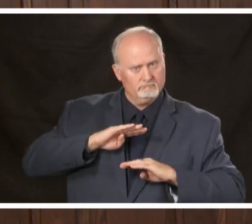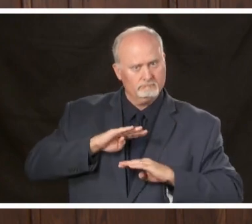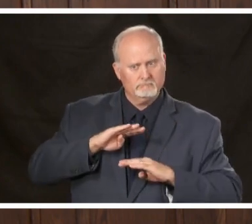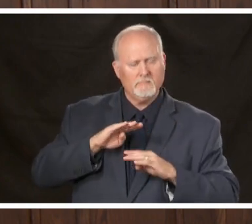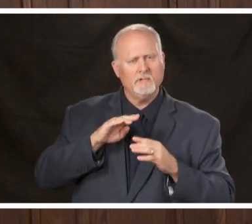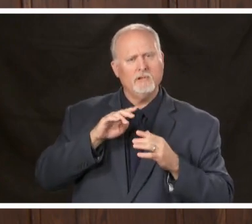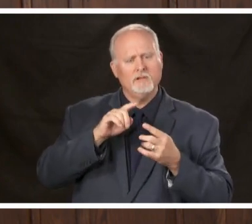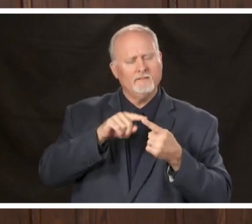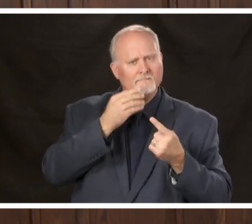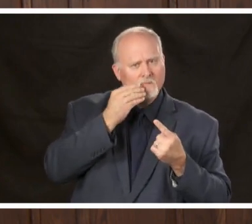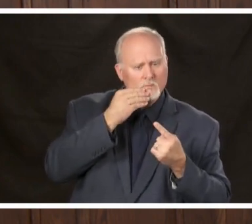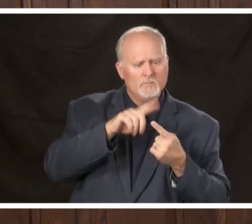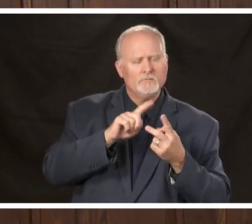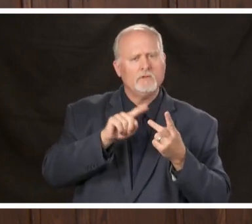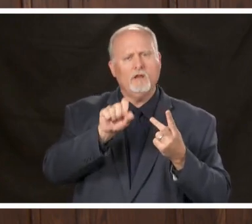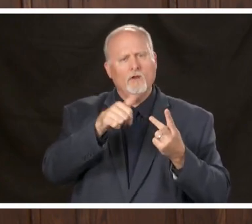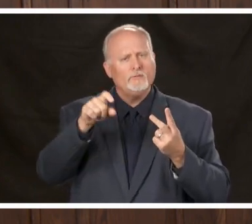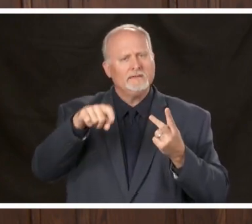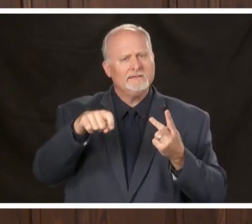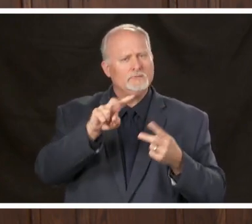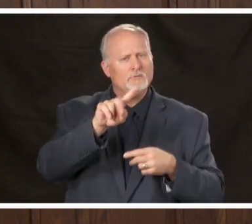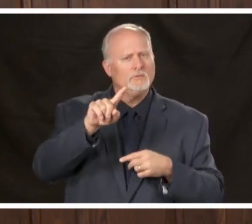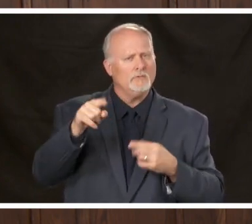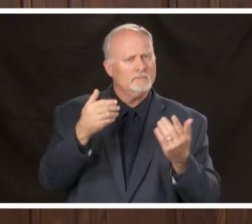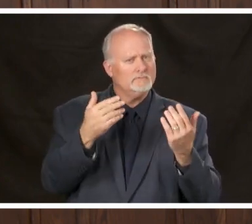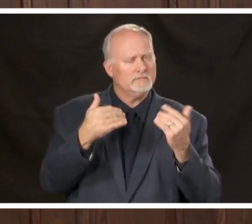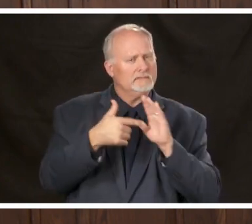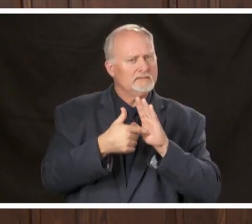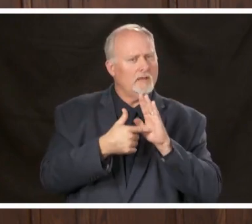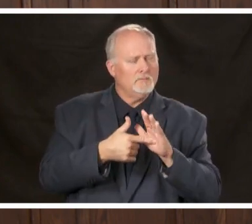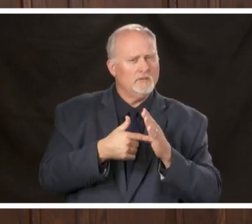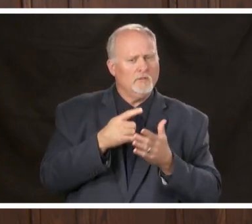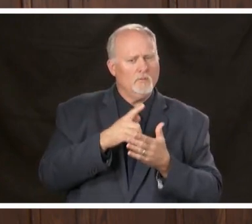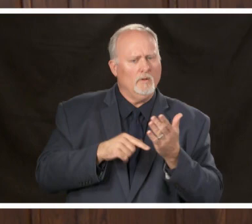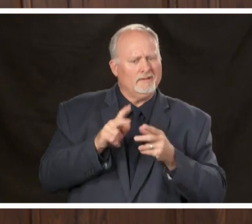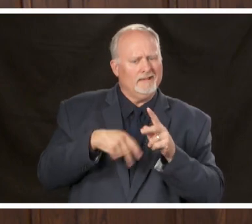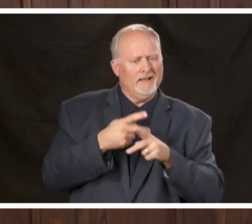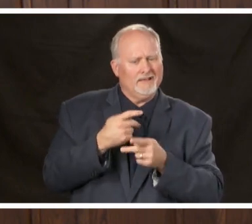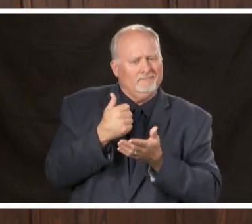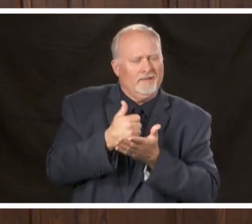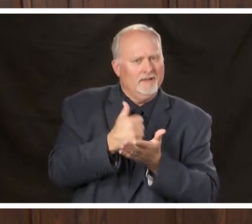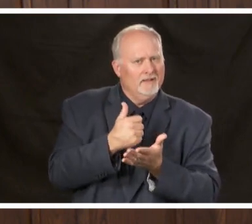people calling and needing assistance with to that line besides a need for